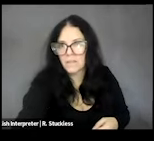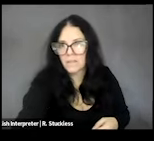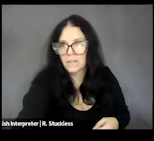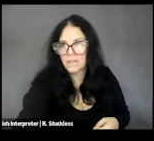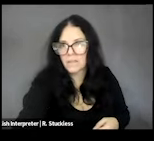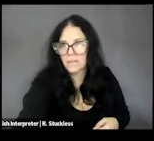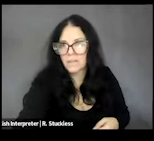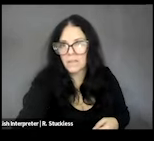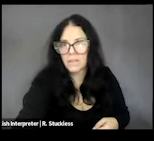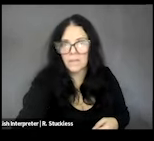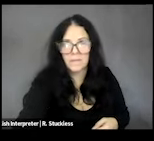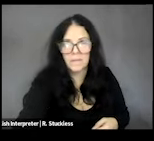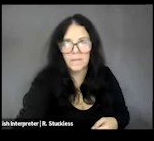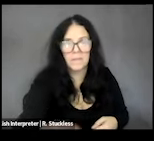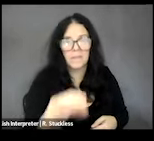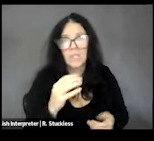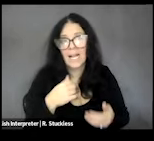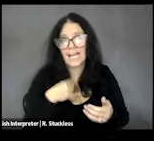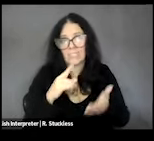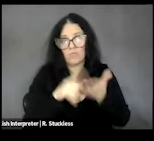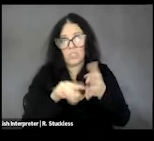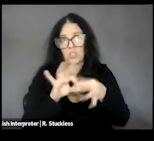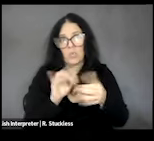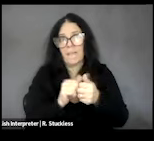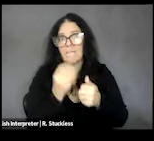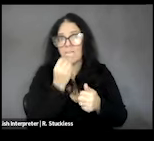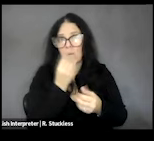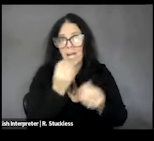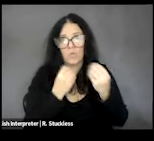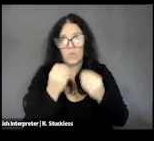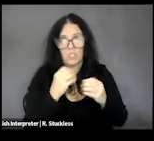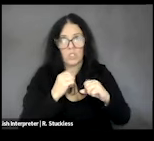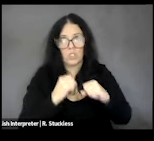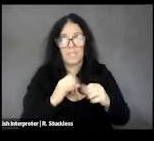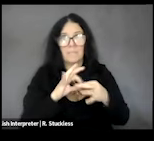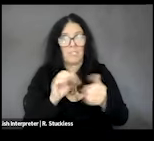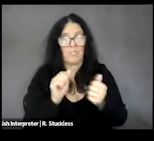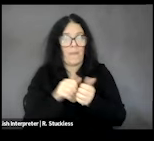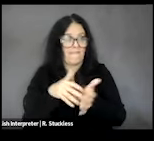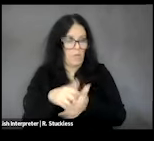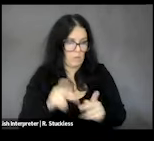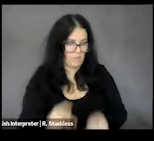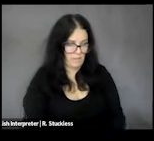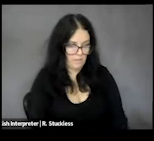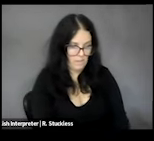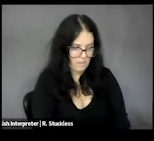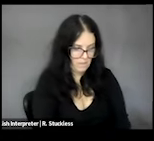nutrition security, especially in vulnerable populations, like persons with disabilities,